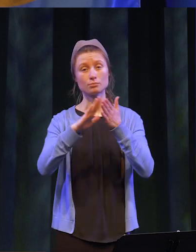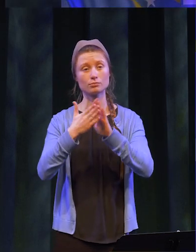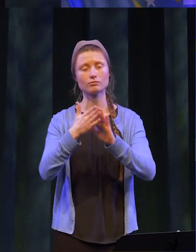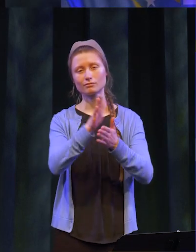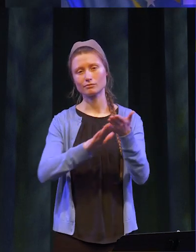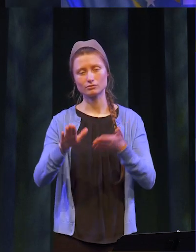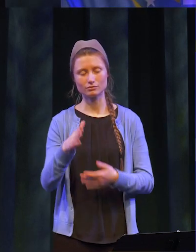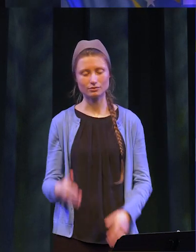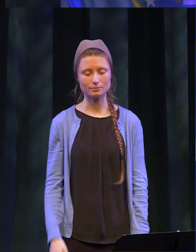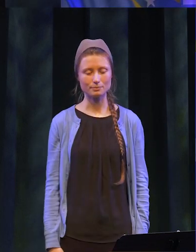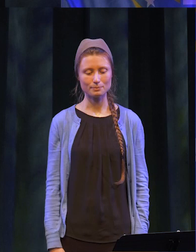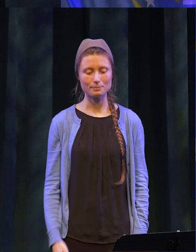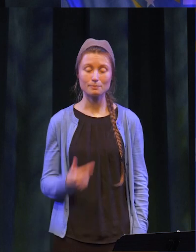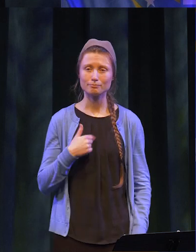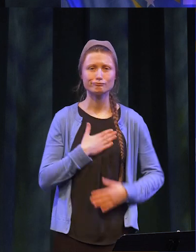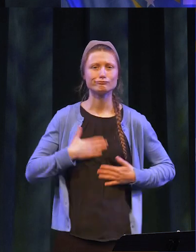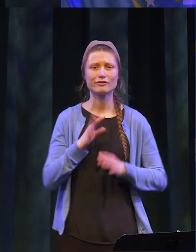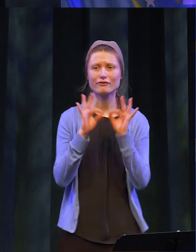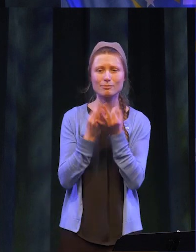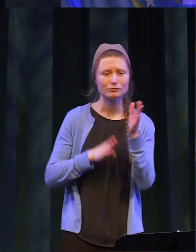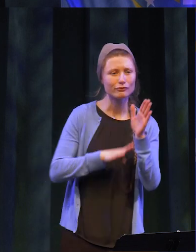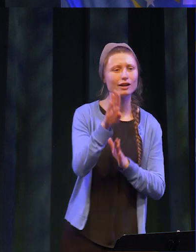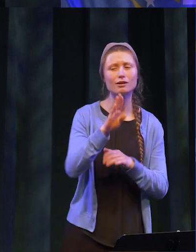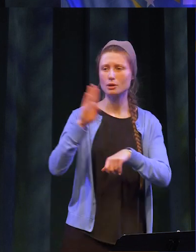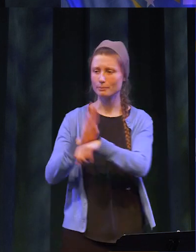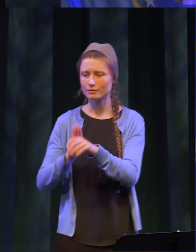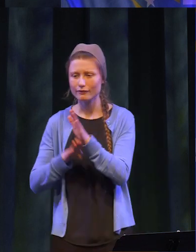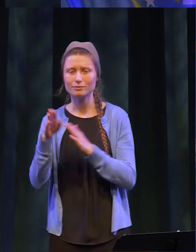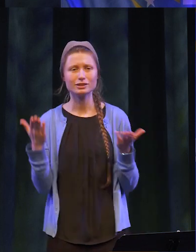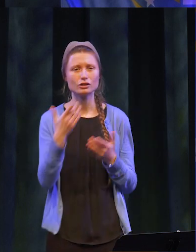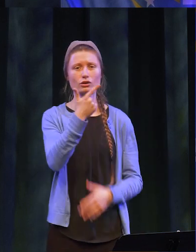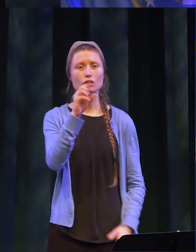I have had the pleasure of growing a family and a business in the GLOW region and have